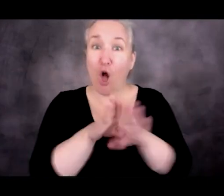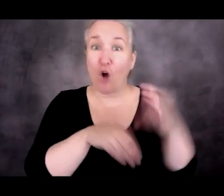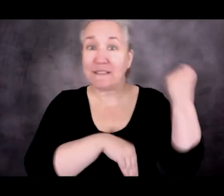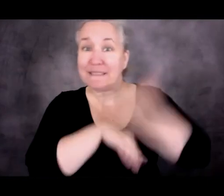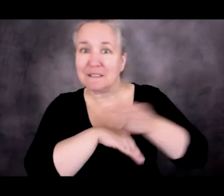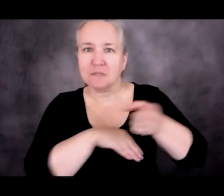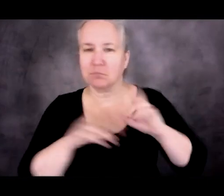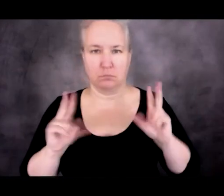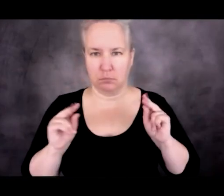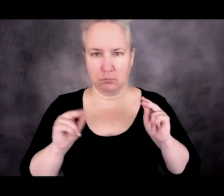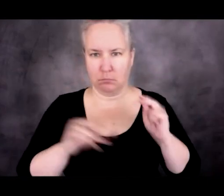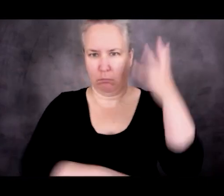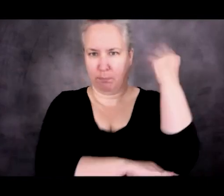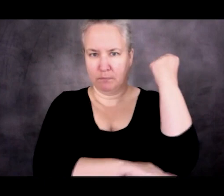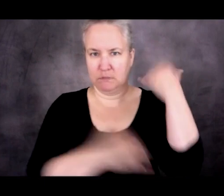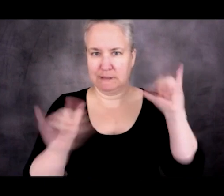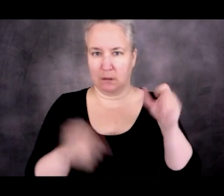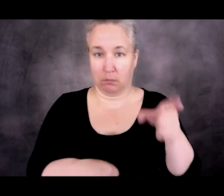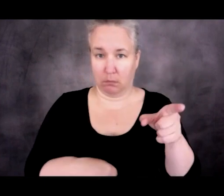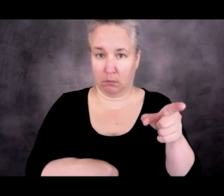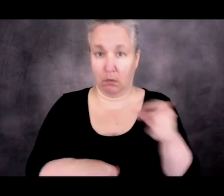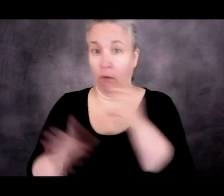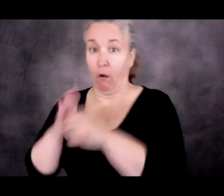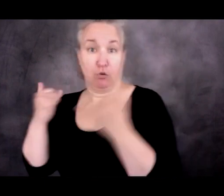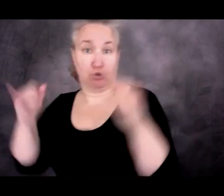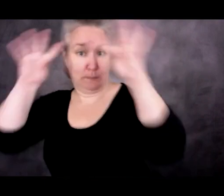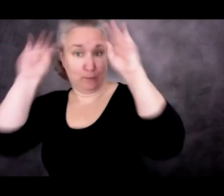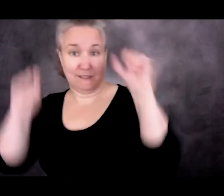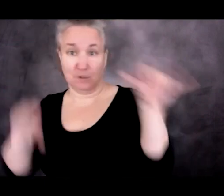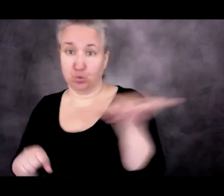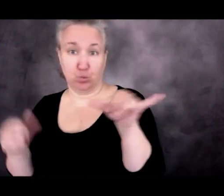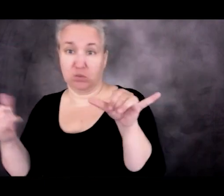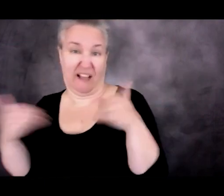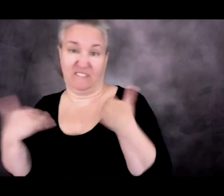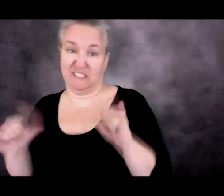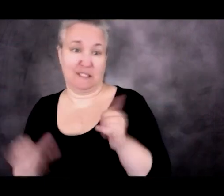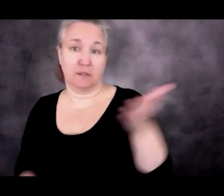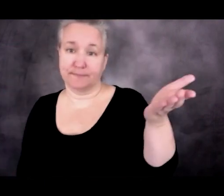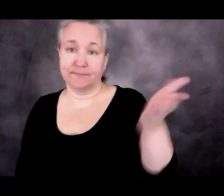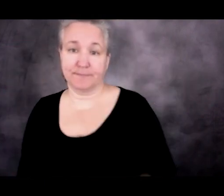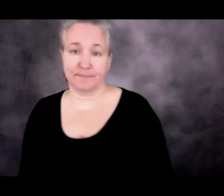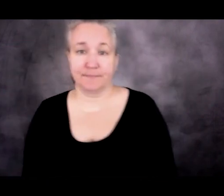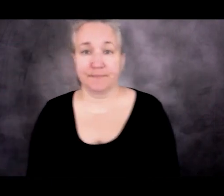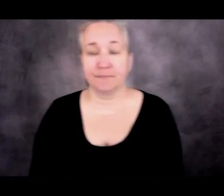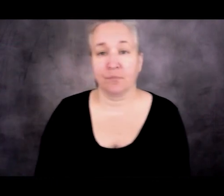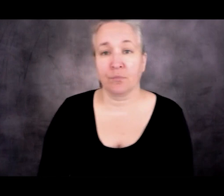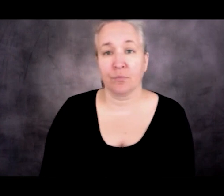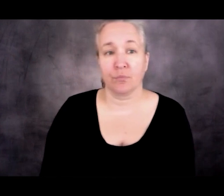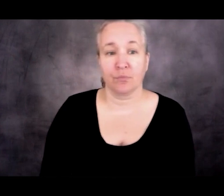So even under the current administration, you can argue that, yes, we don't see pictures